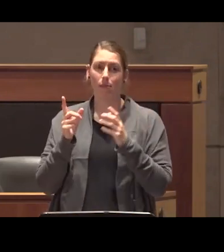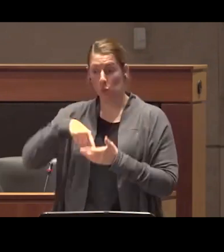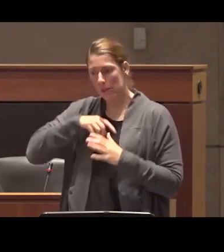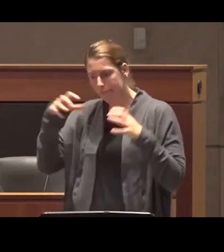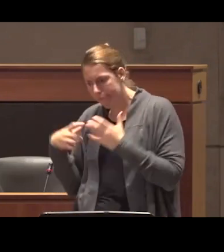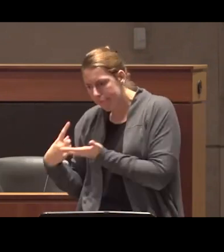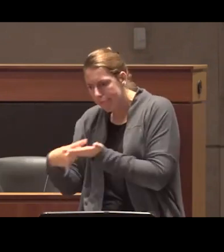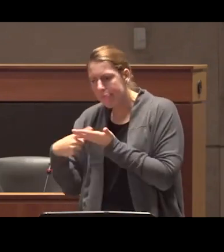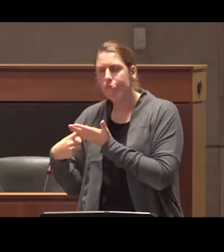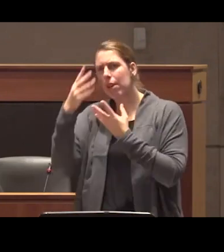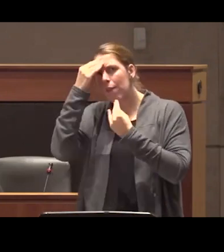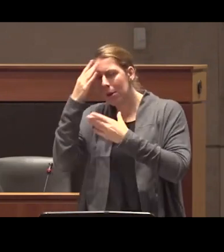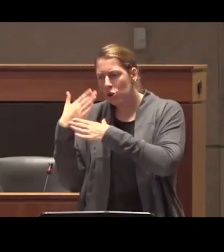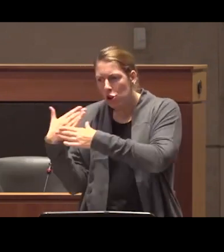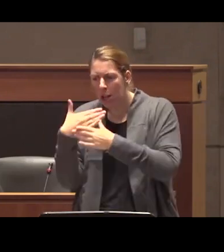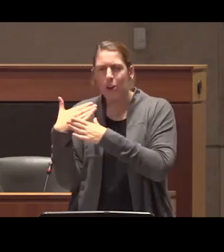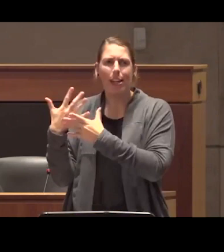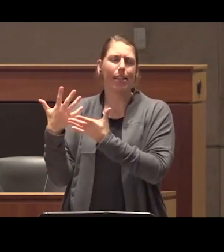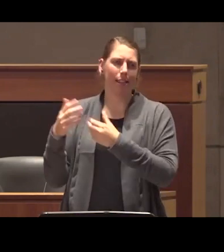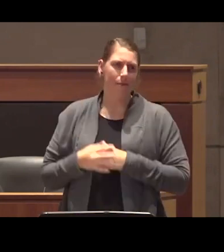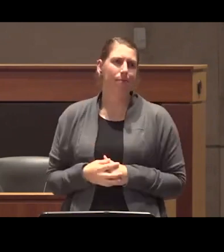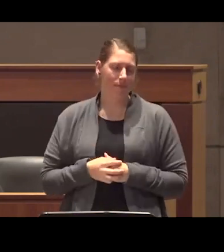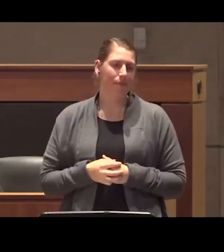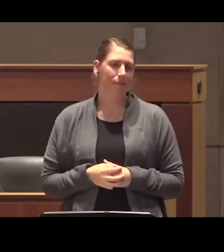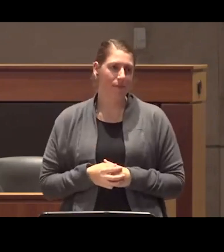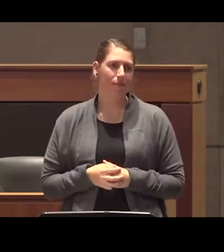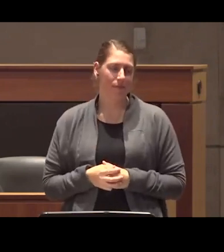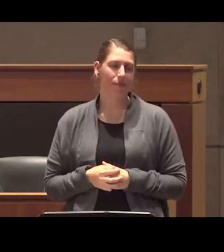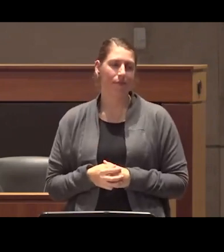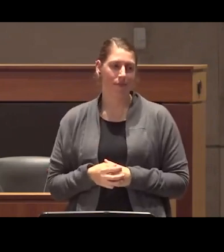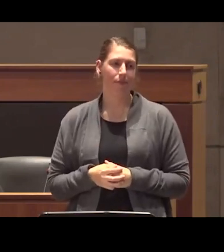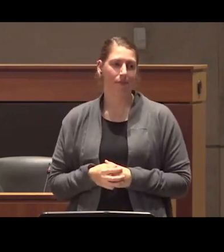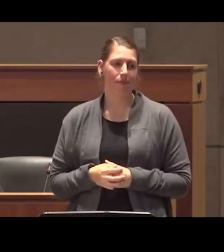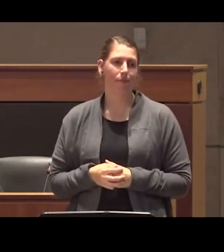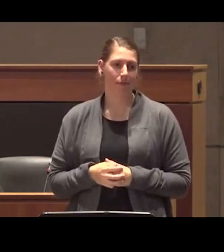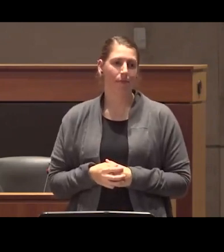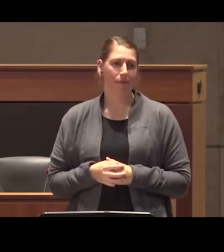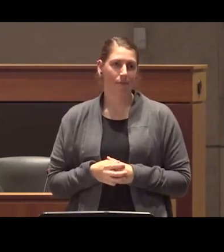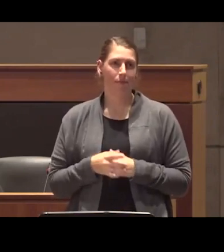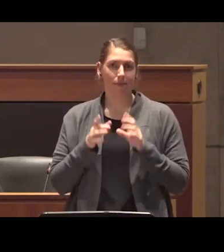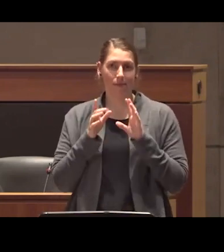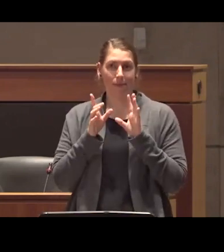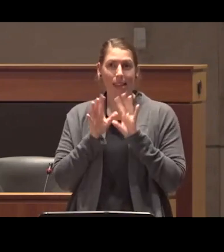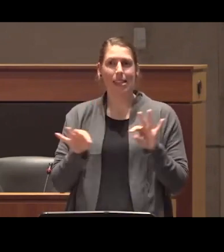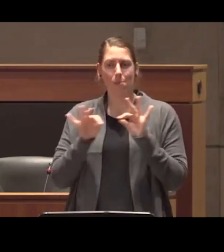just information sharing and needing to kind of be kind of on our front foot rather than reacting to